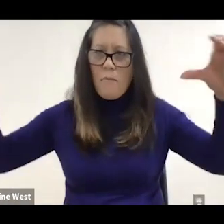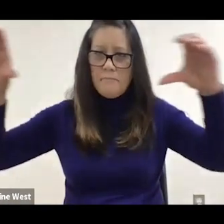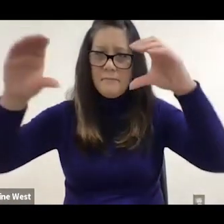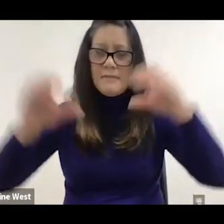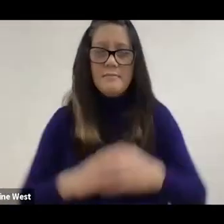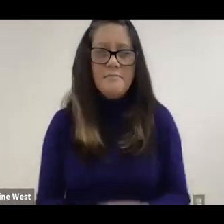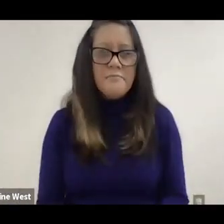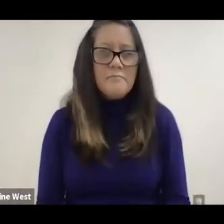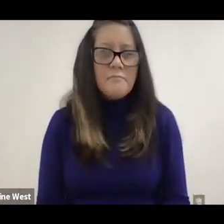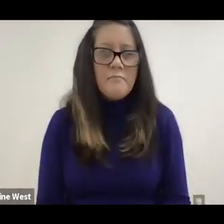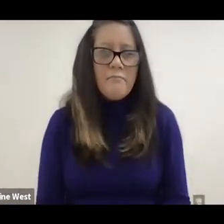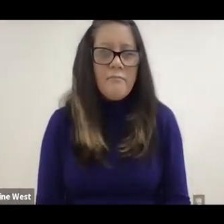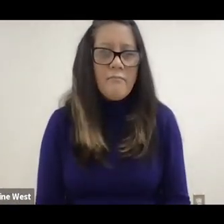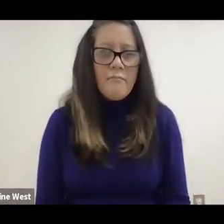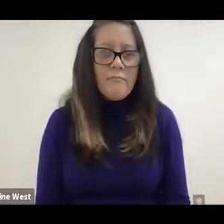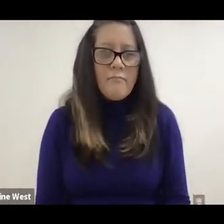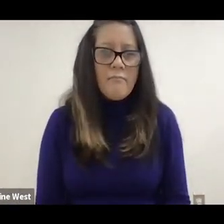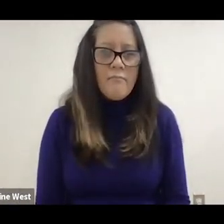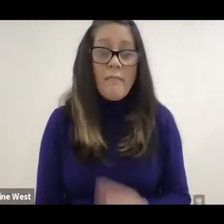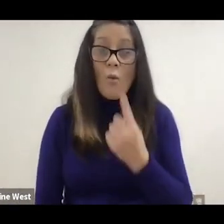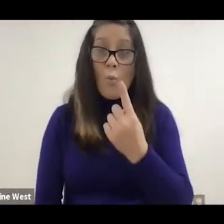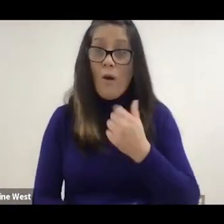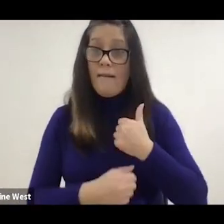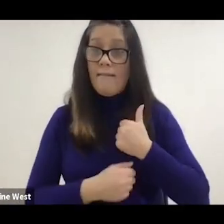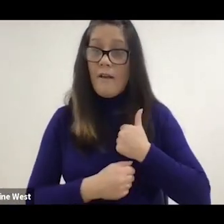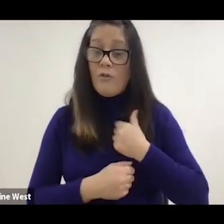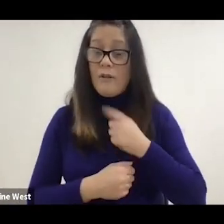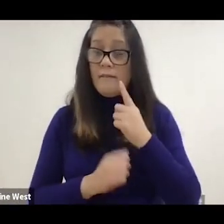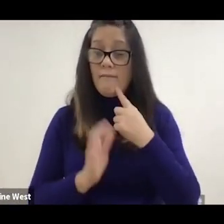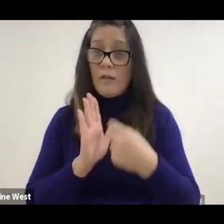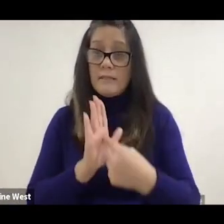fine just within ten minutes. There was one veteran